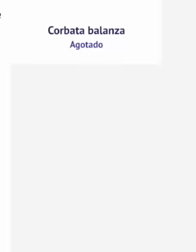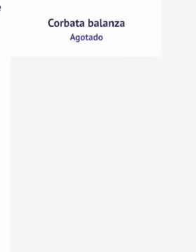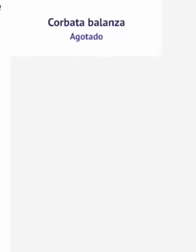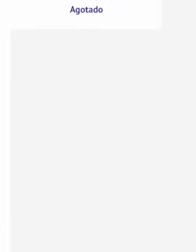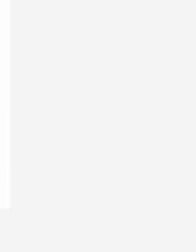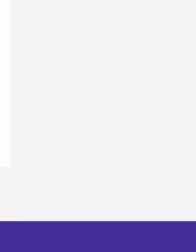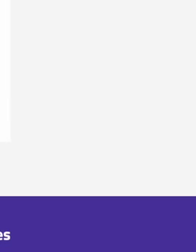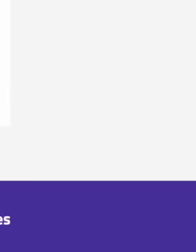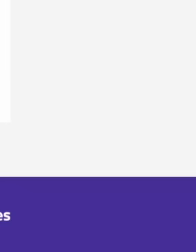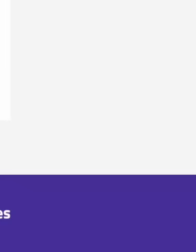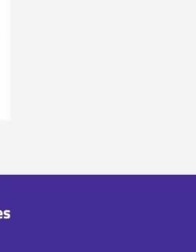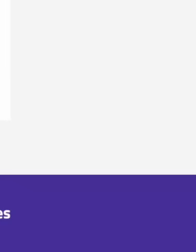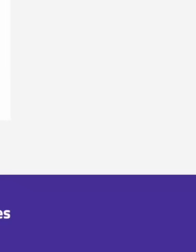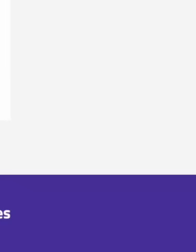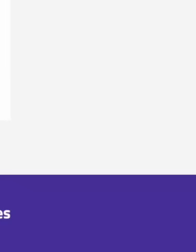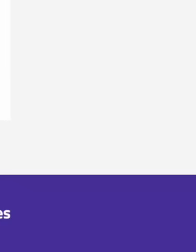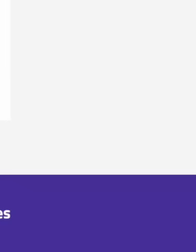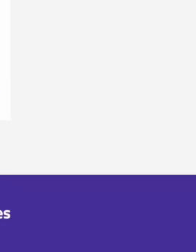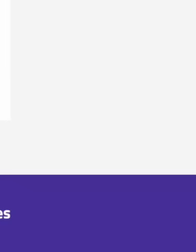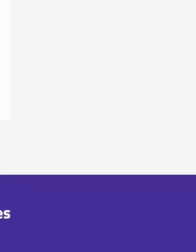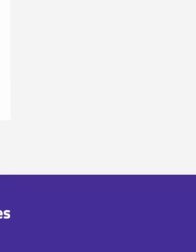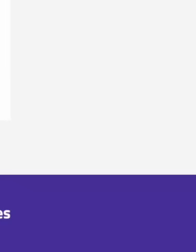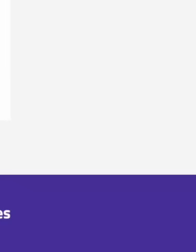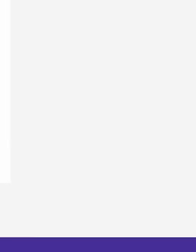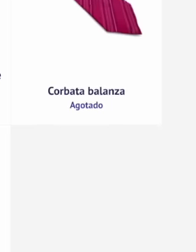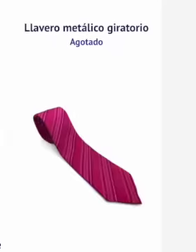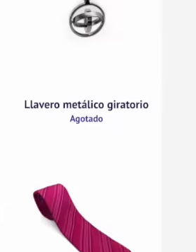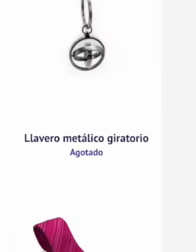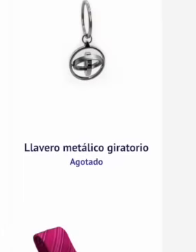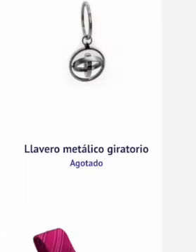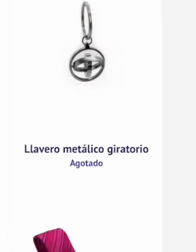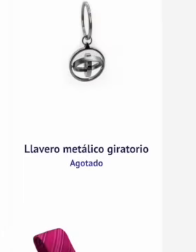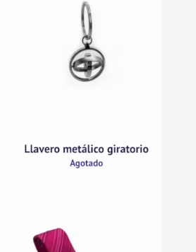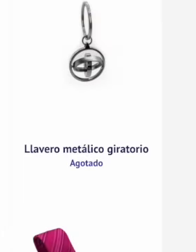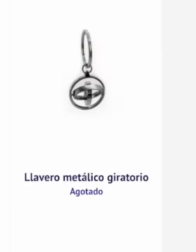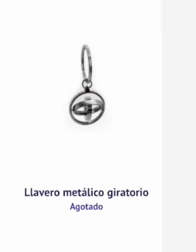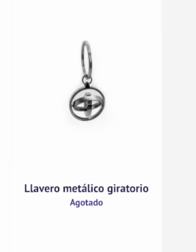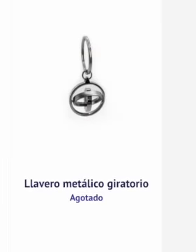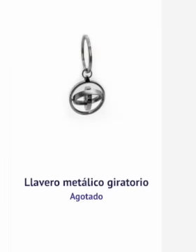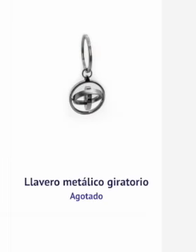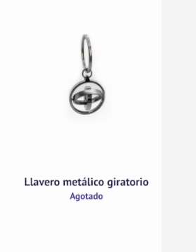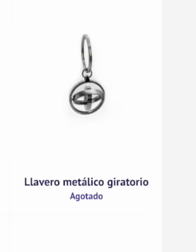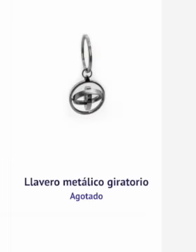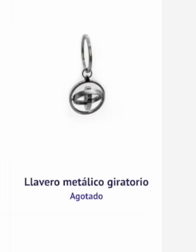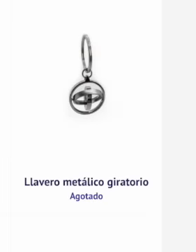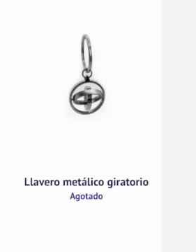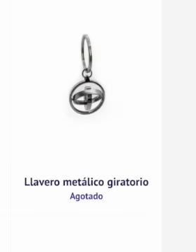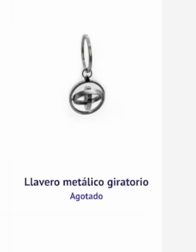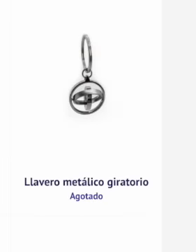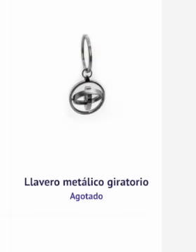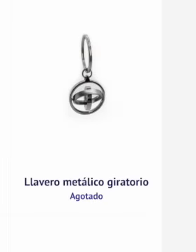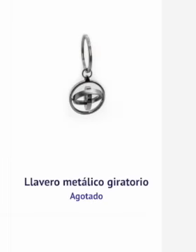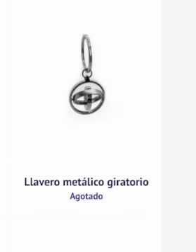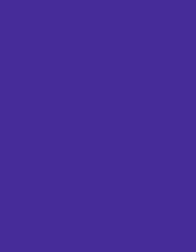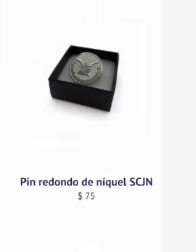the designers. The management of this store is via one of the trusts that the ministers and